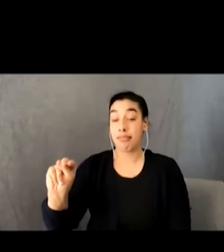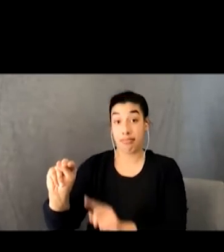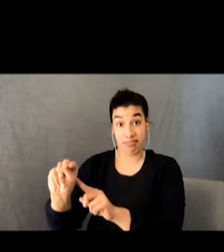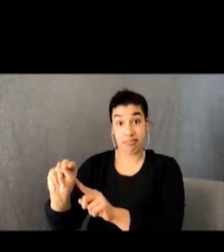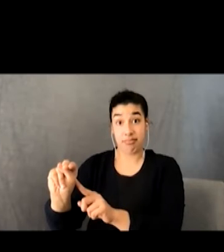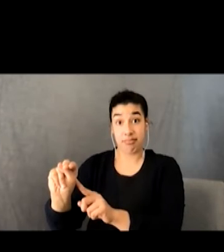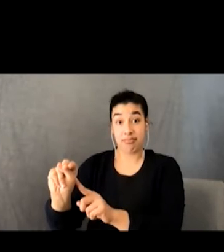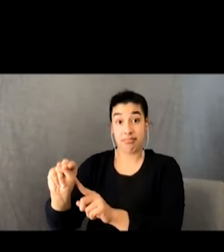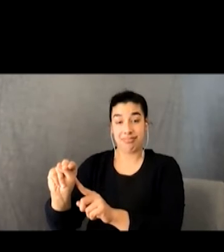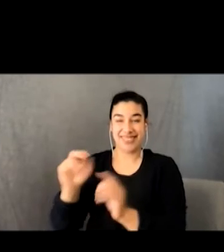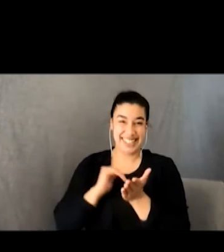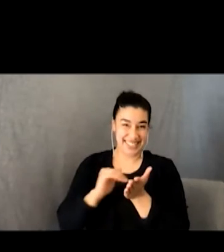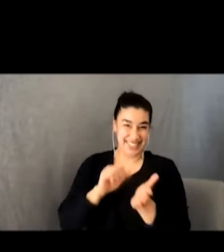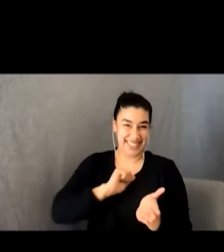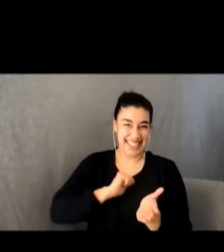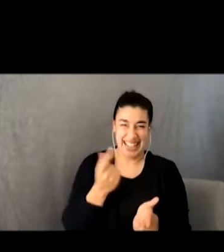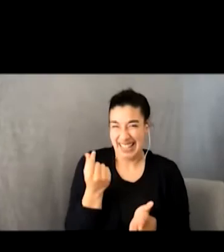excuse me I'm a little nervous, it's my first time doing this.